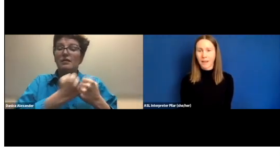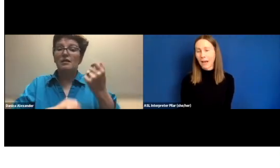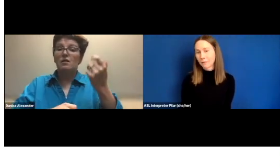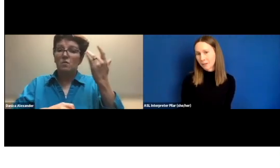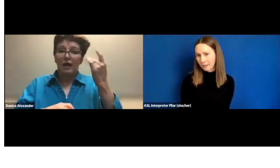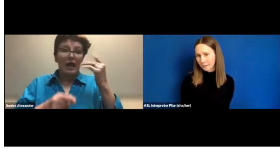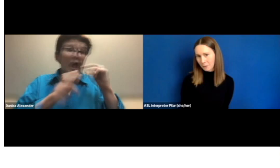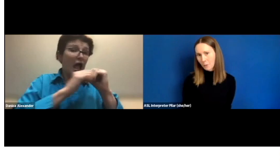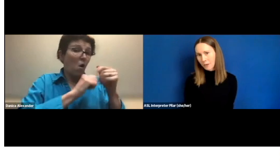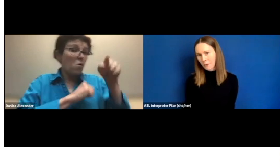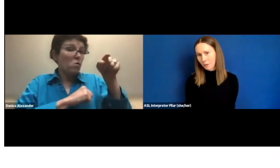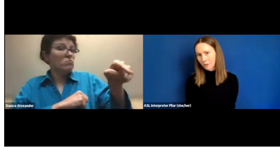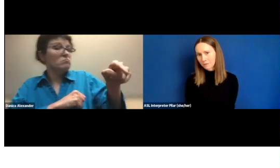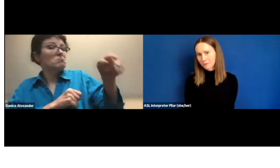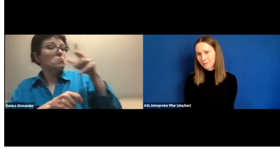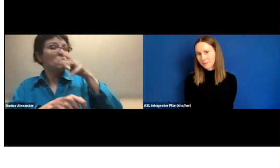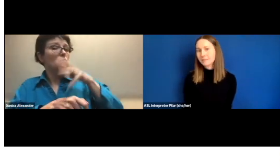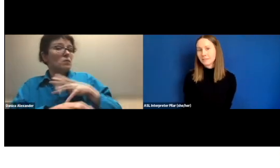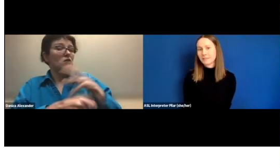Sorry. I lost my video for a second.